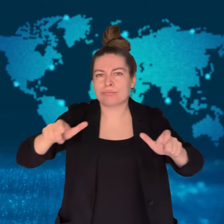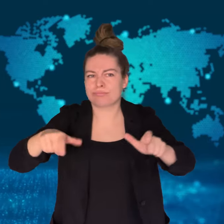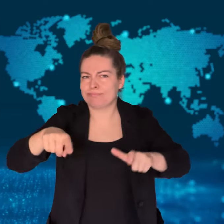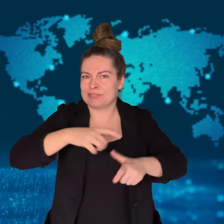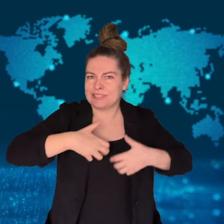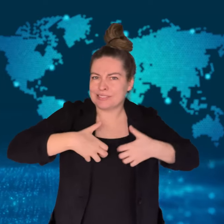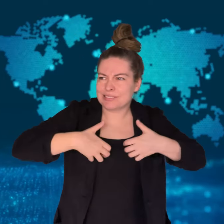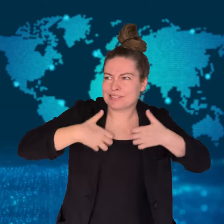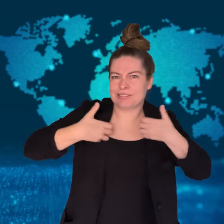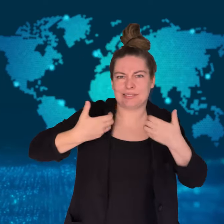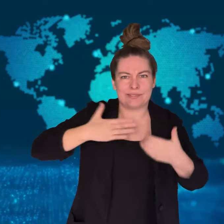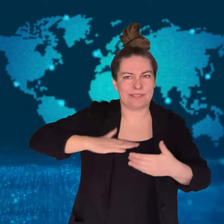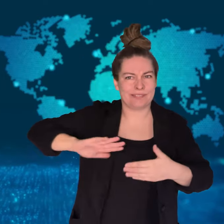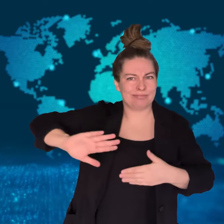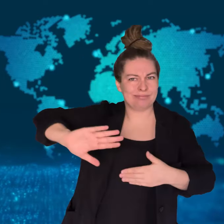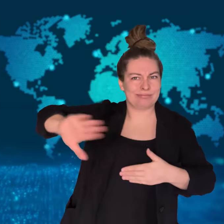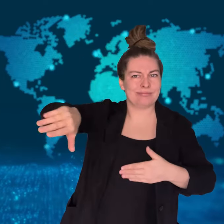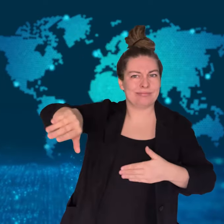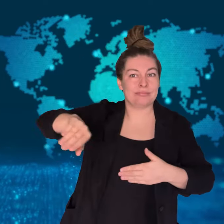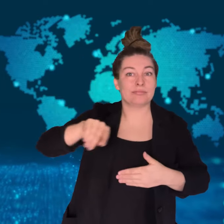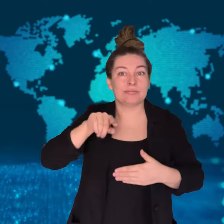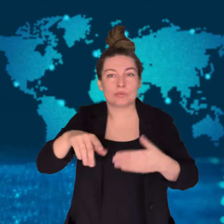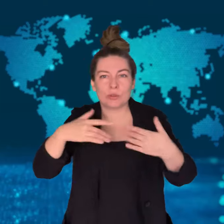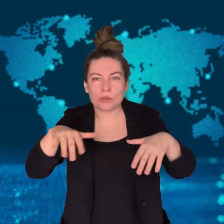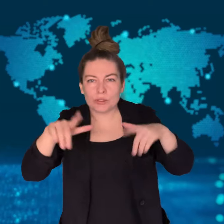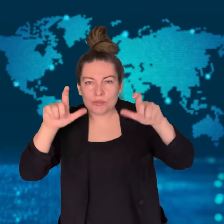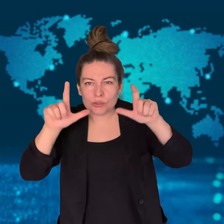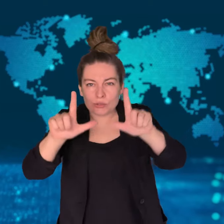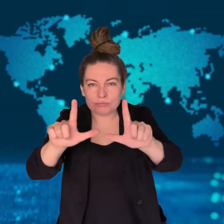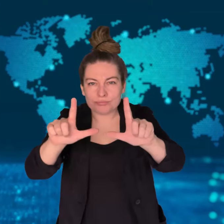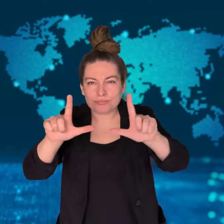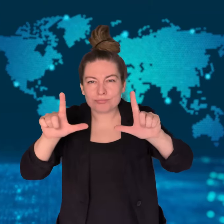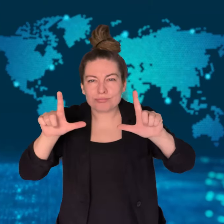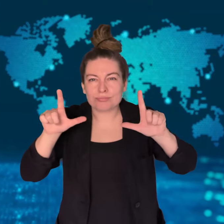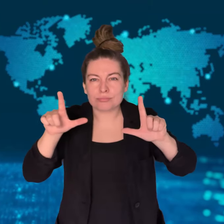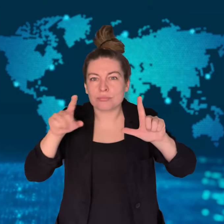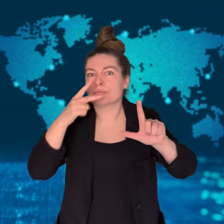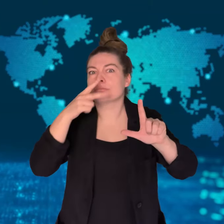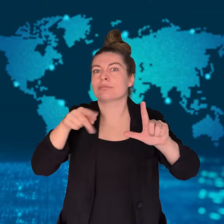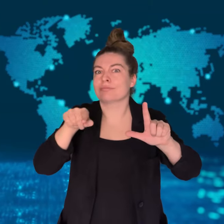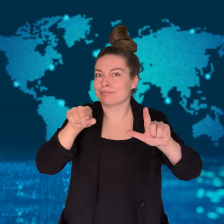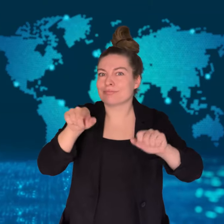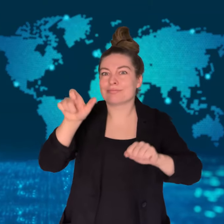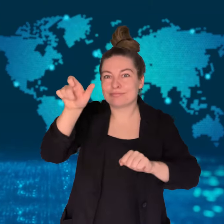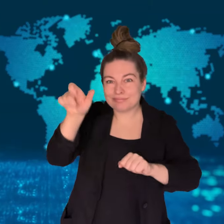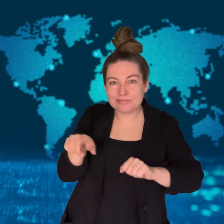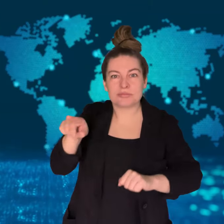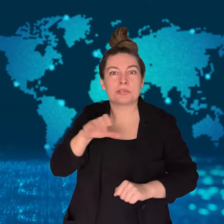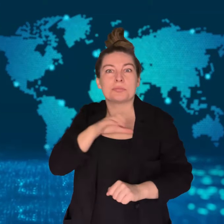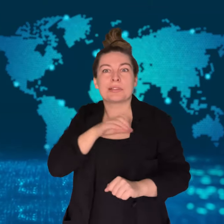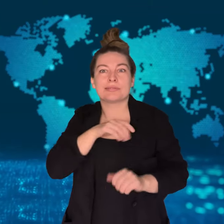the 2020 Mardi Gras in police uniform.